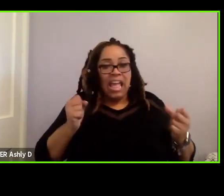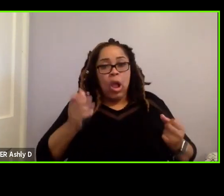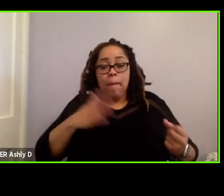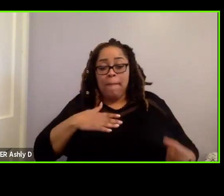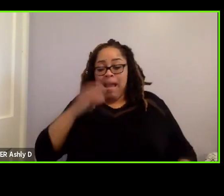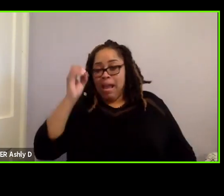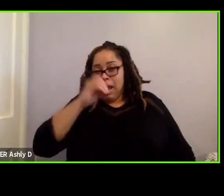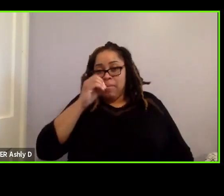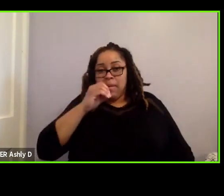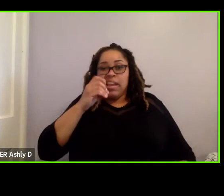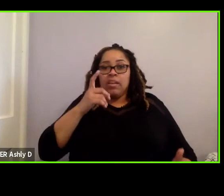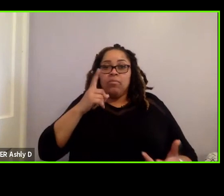would be a tight space.